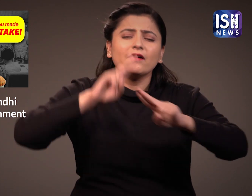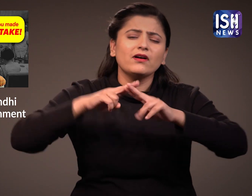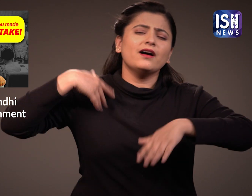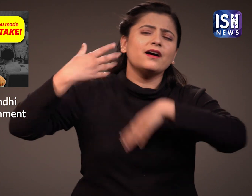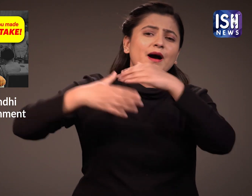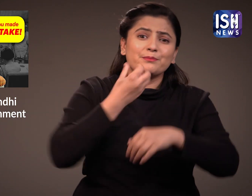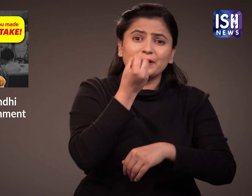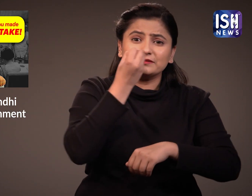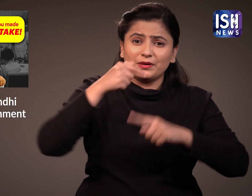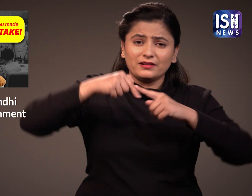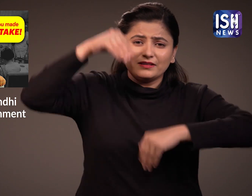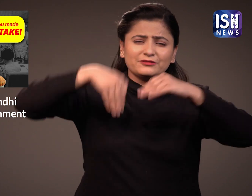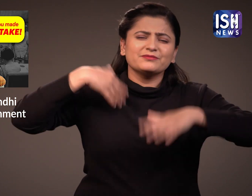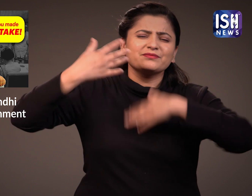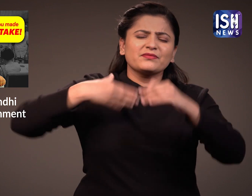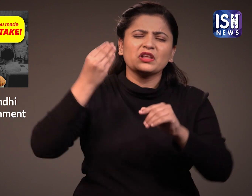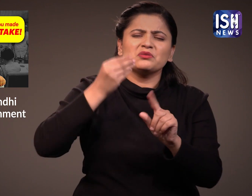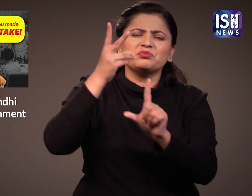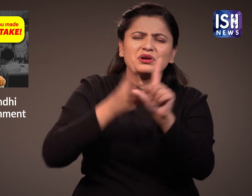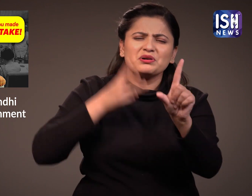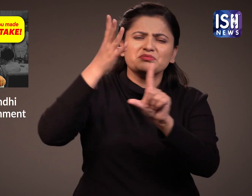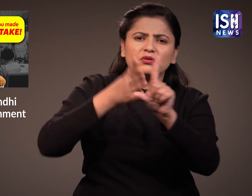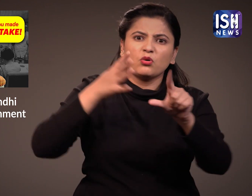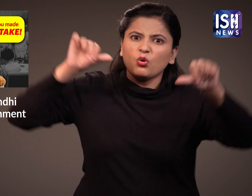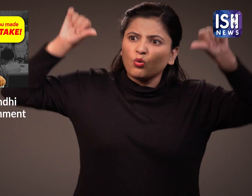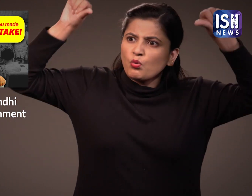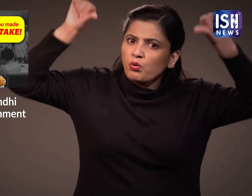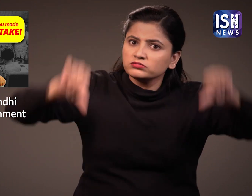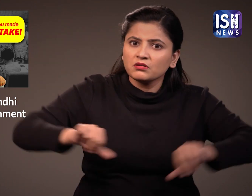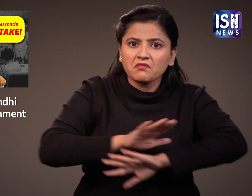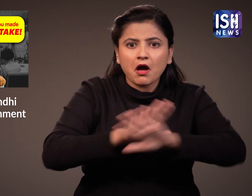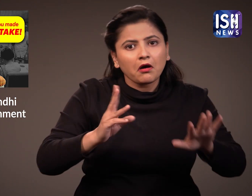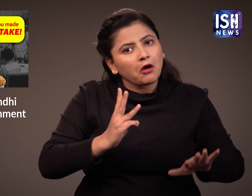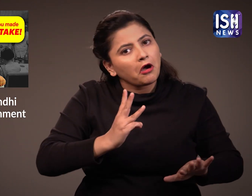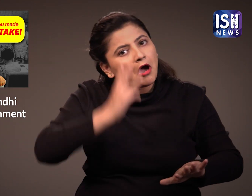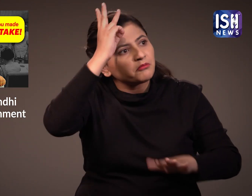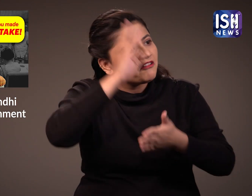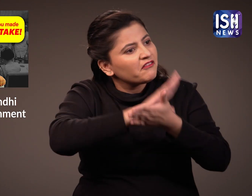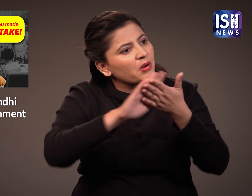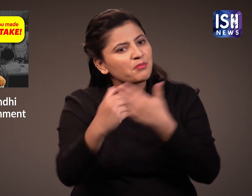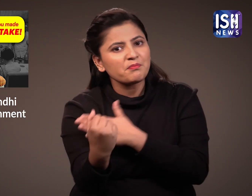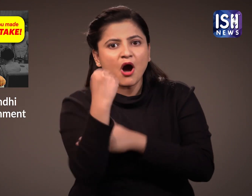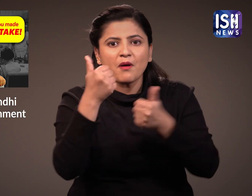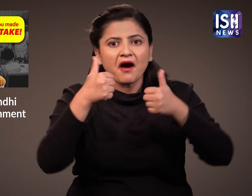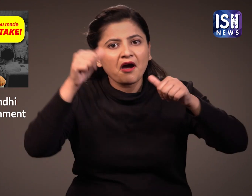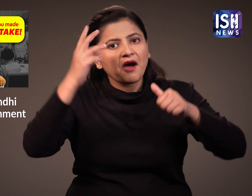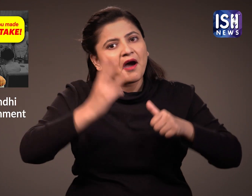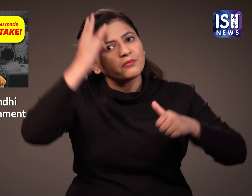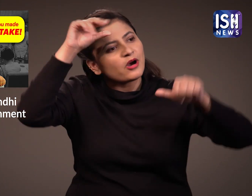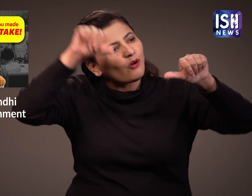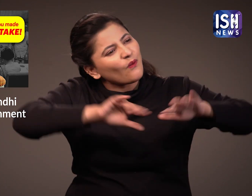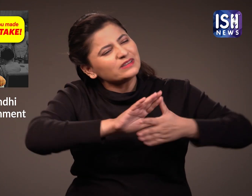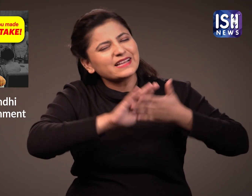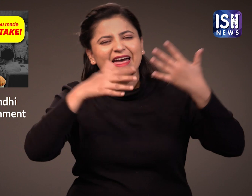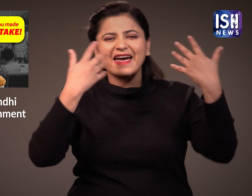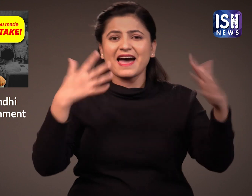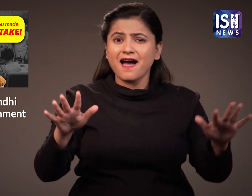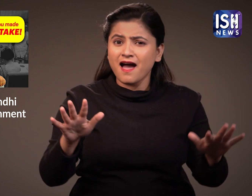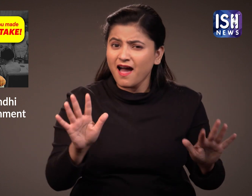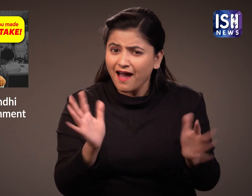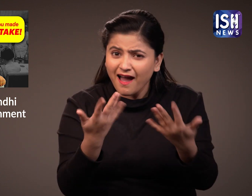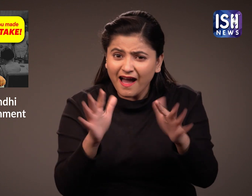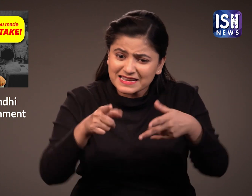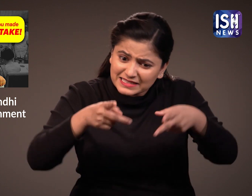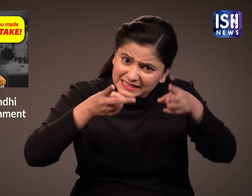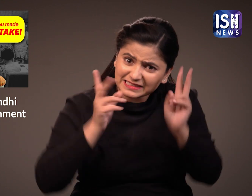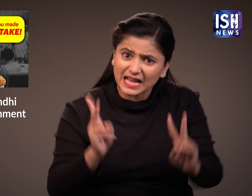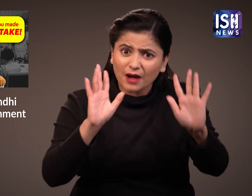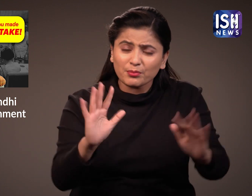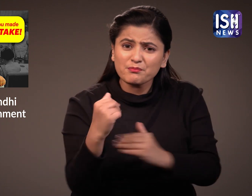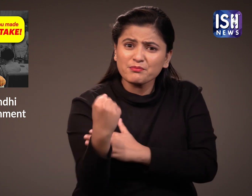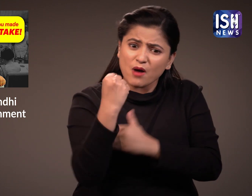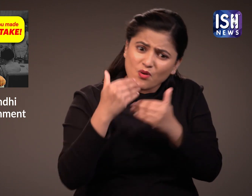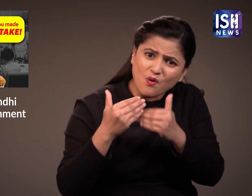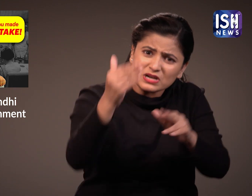Even if the BJP is defeated in the election, they will continue to remain in power.